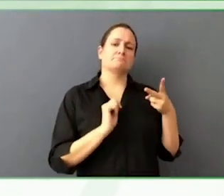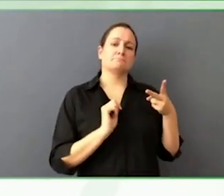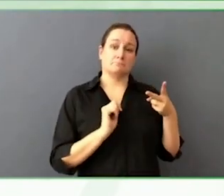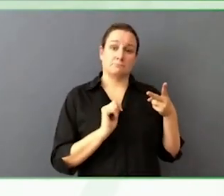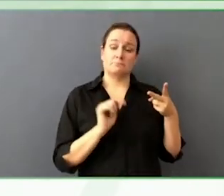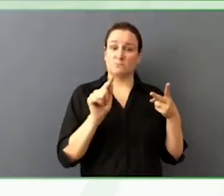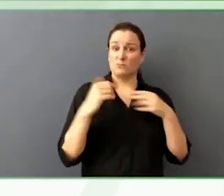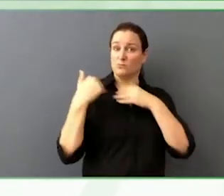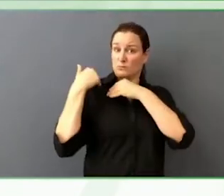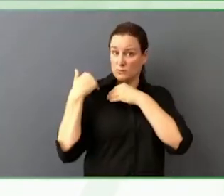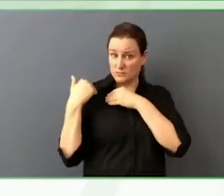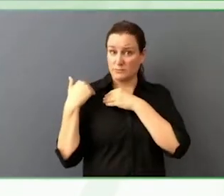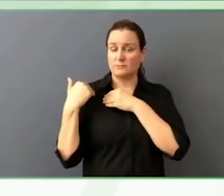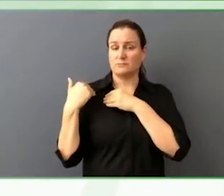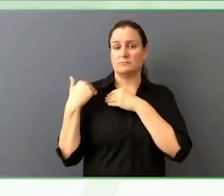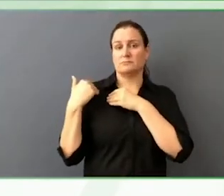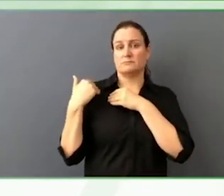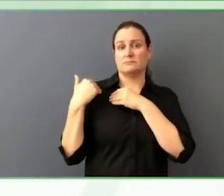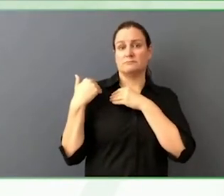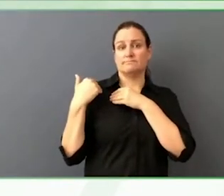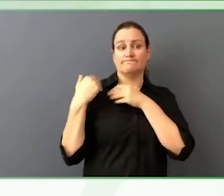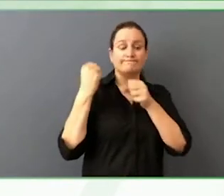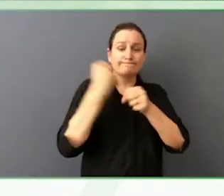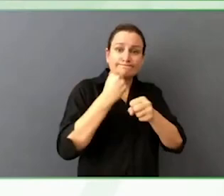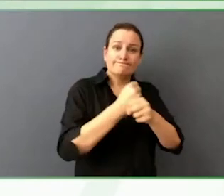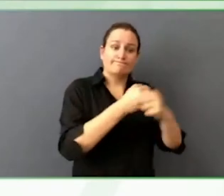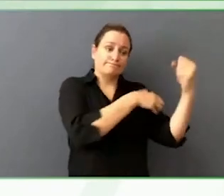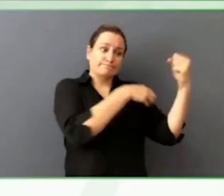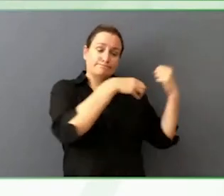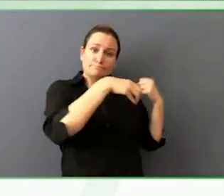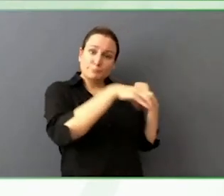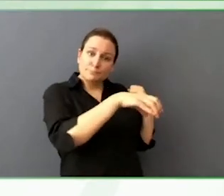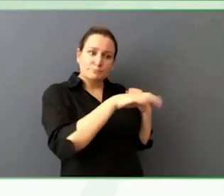undertaken to not only ensure everyone at the Post knows what